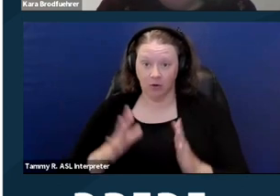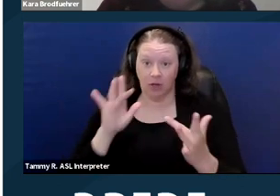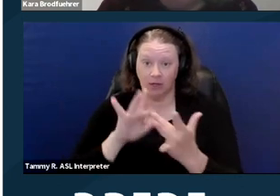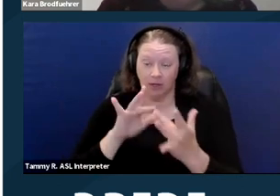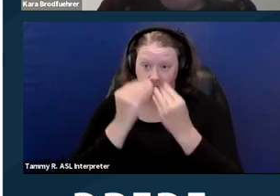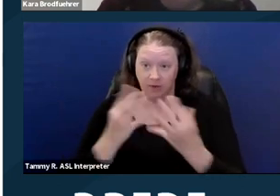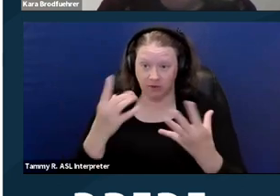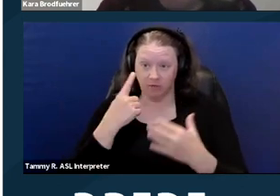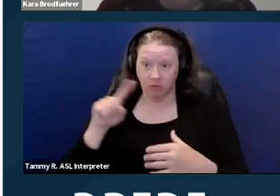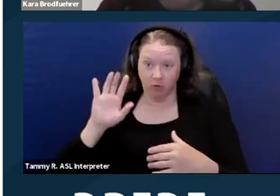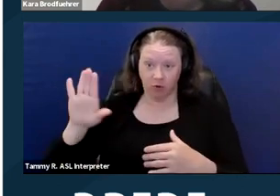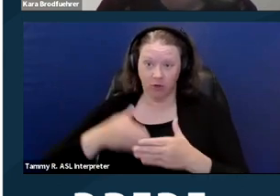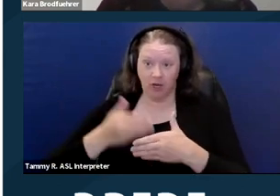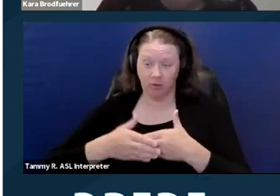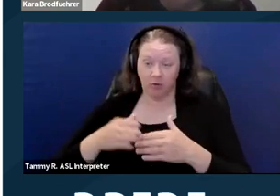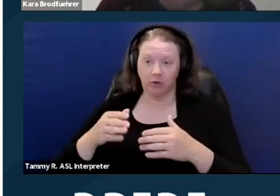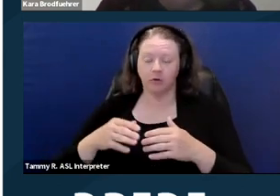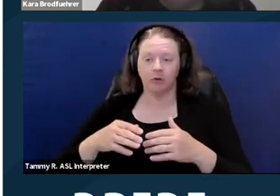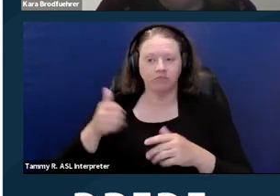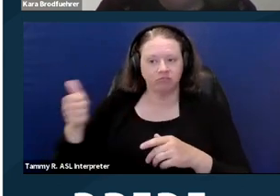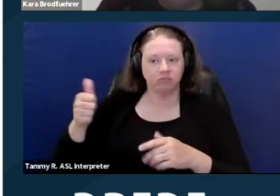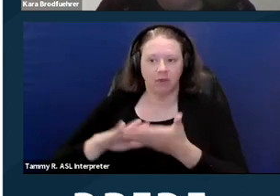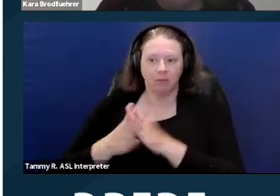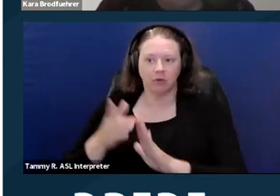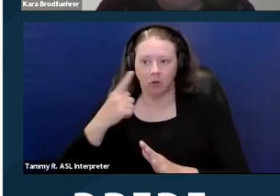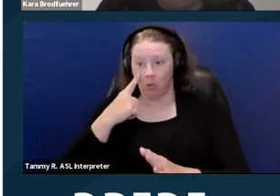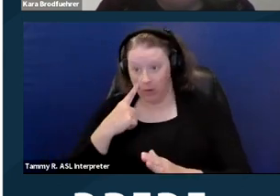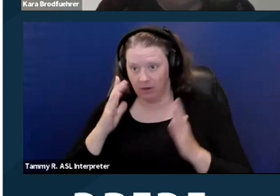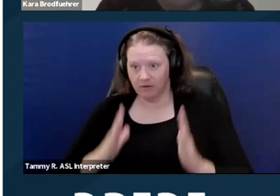to act as a witness. And she sends him copies of the notices she received from the manager.